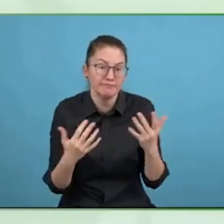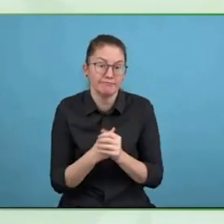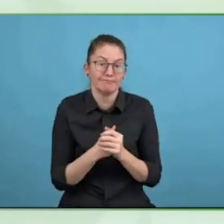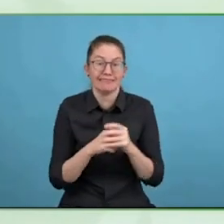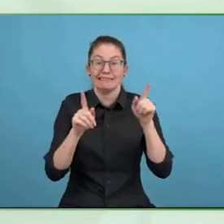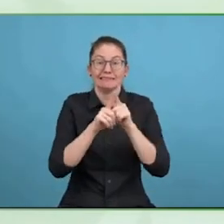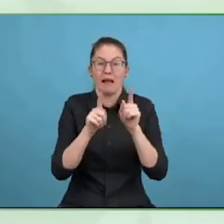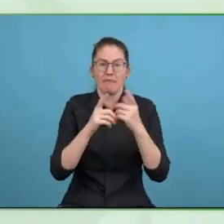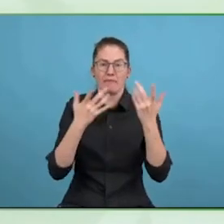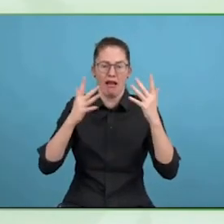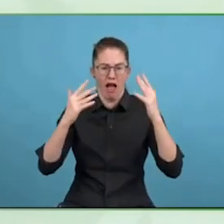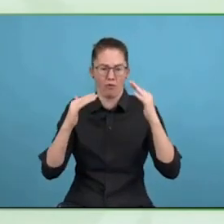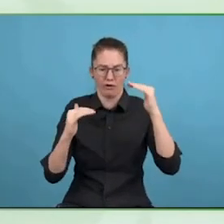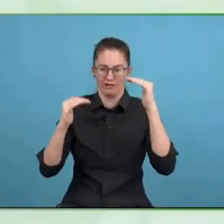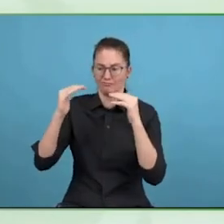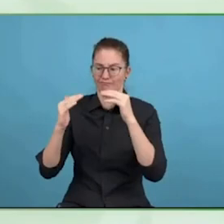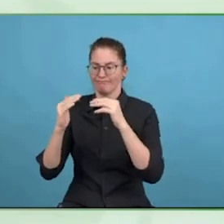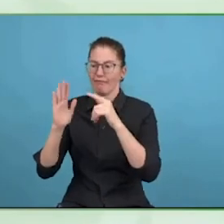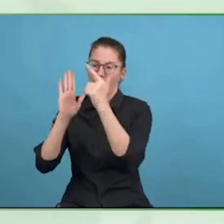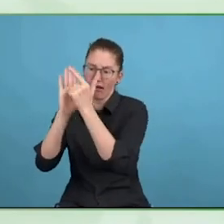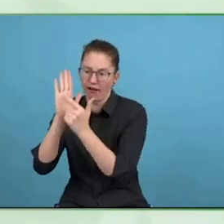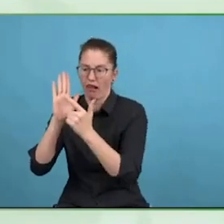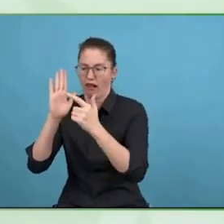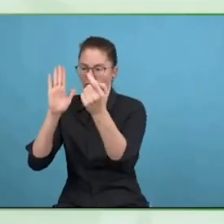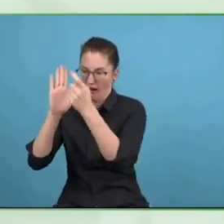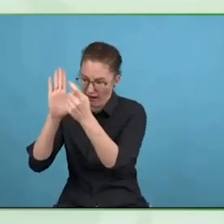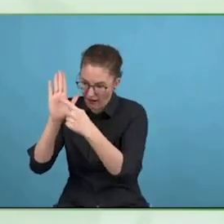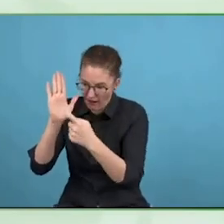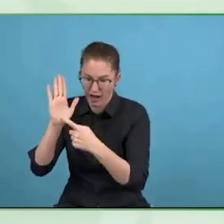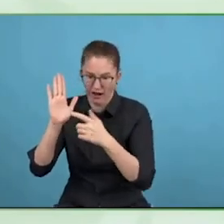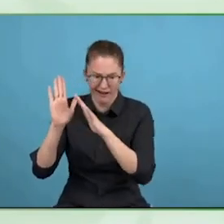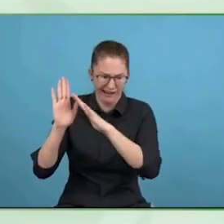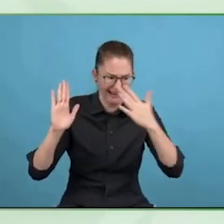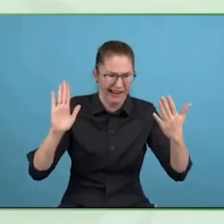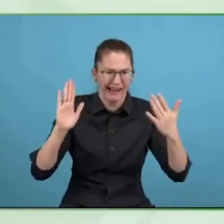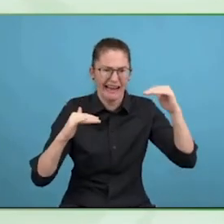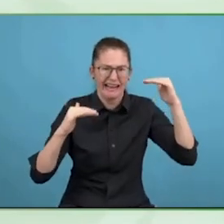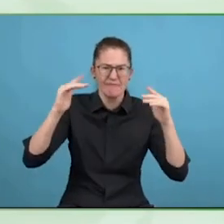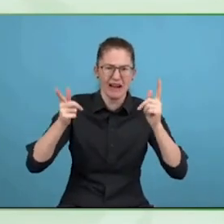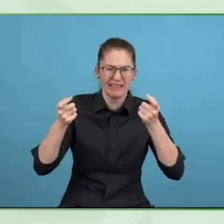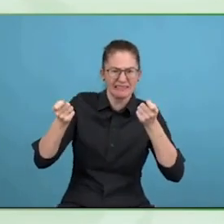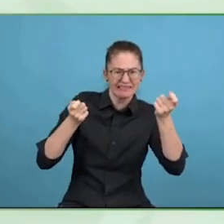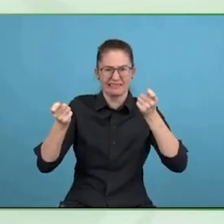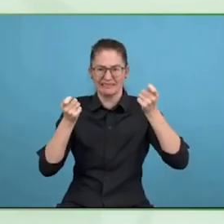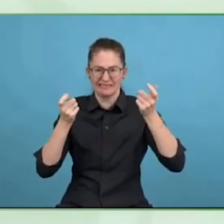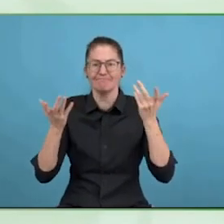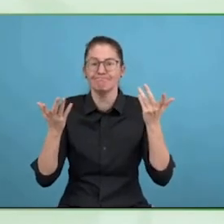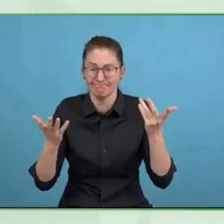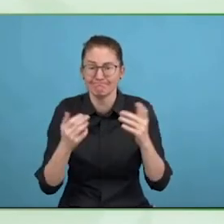Again, coming back to the Accessible Canada Act, one of the first standards they plan on releasing as a plain language standard.